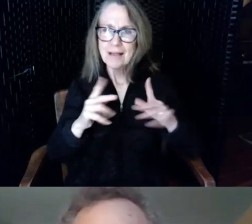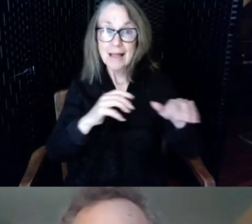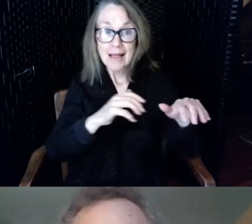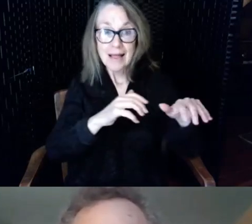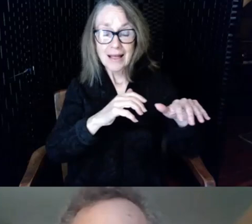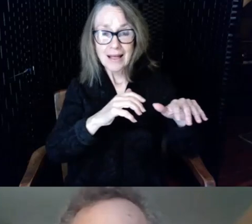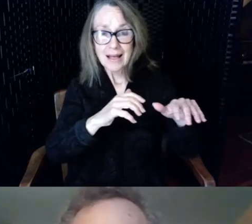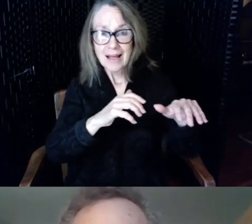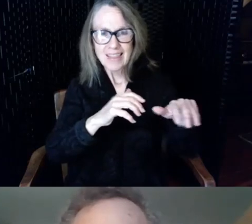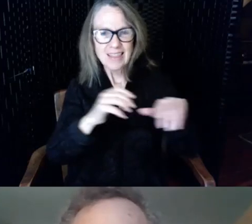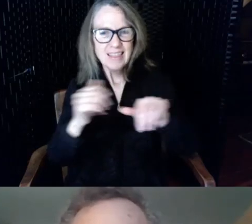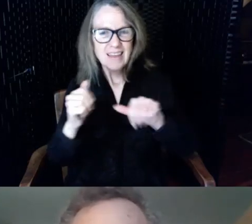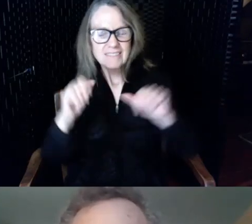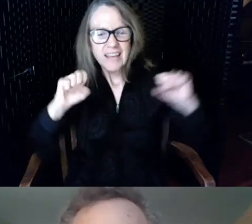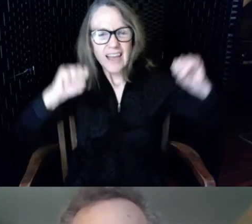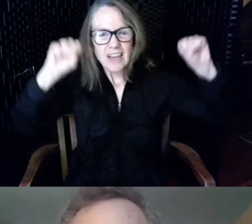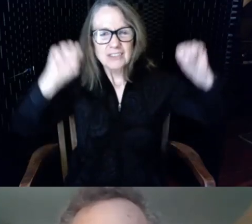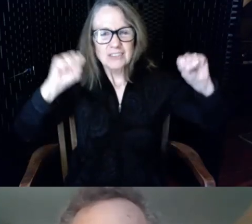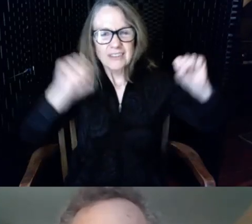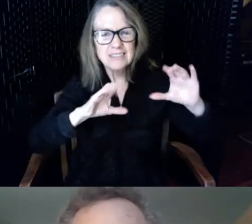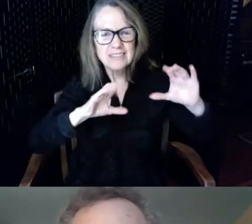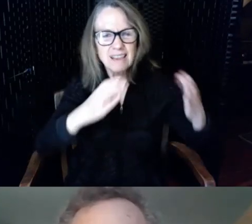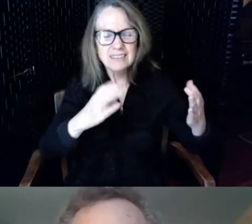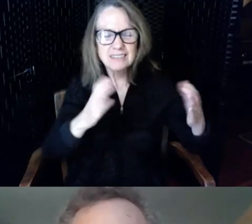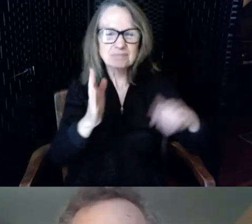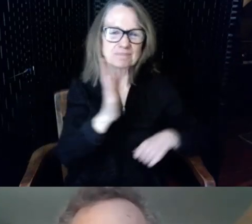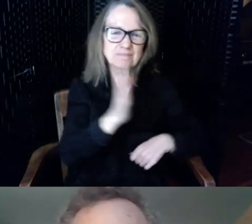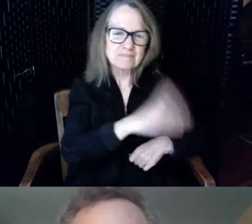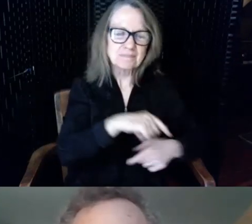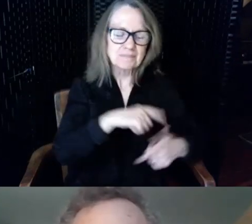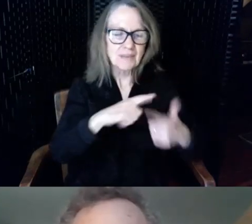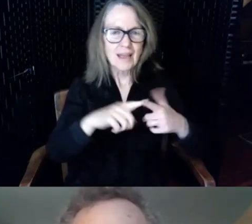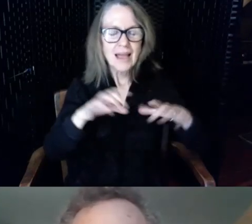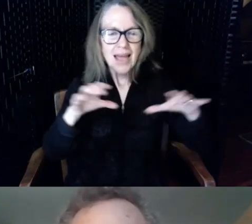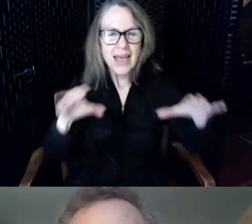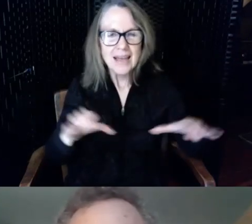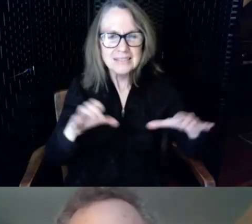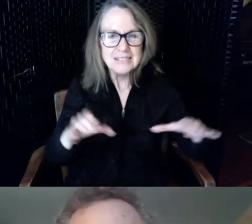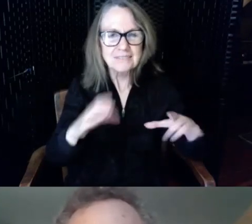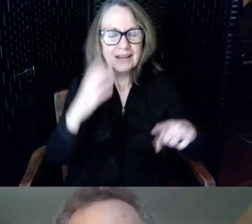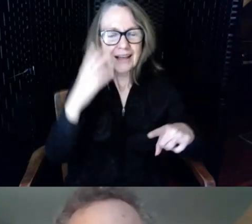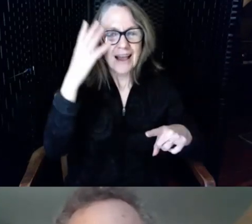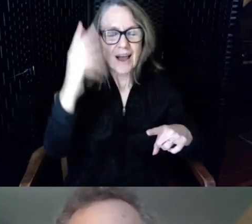definitely left activities in public spacious spaces such as films or plays